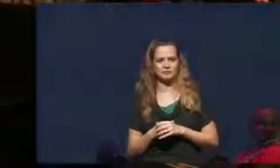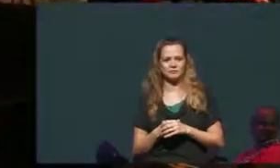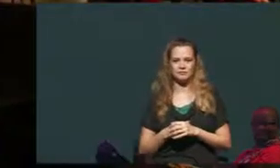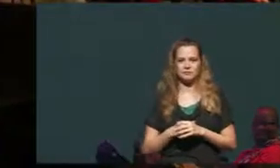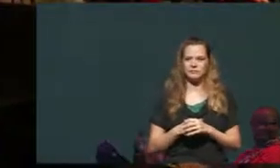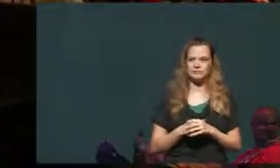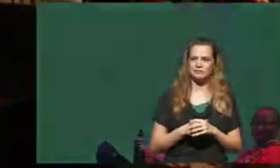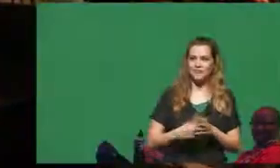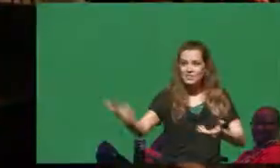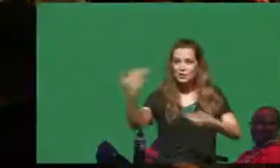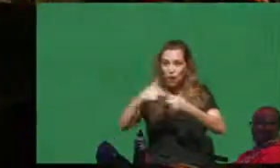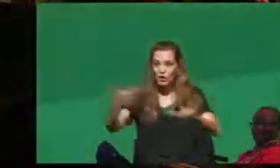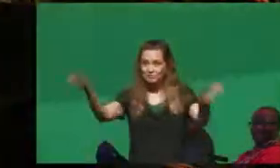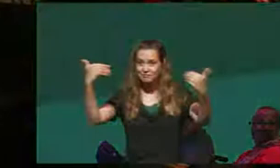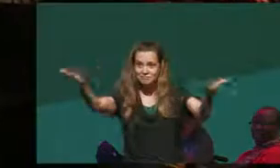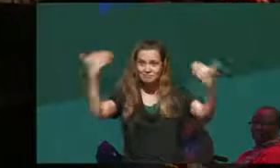Yes, join us.